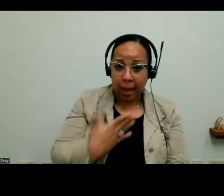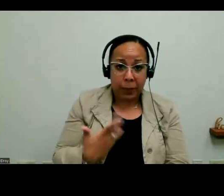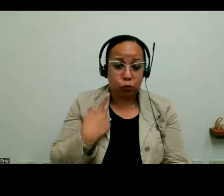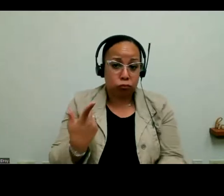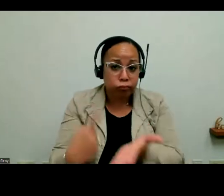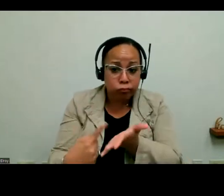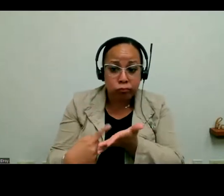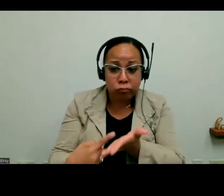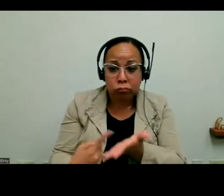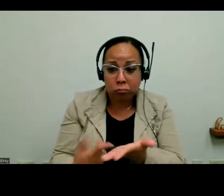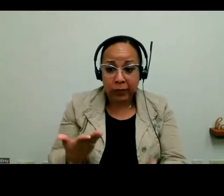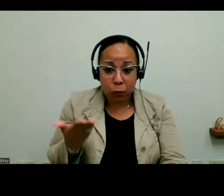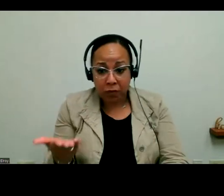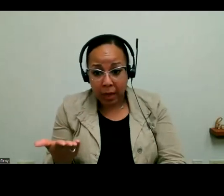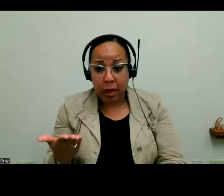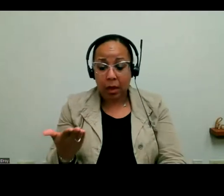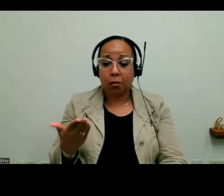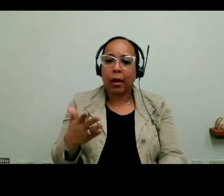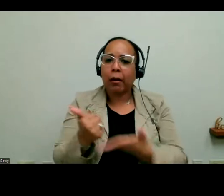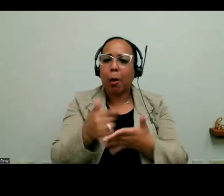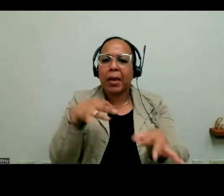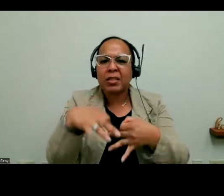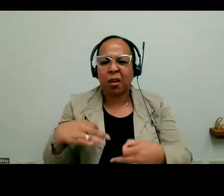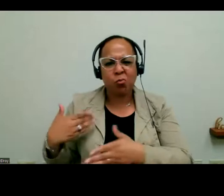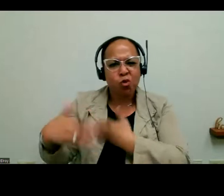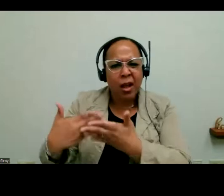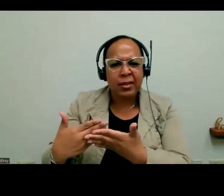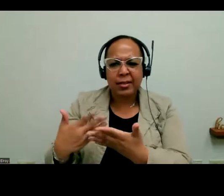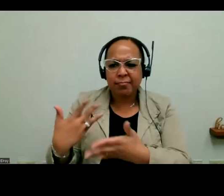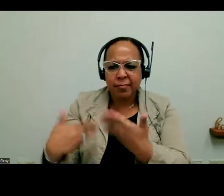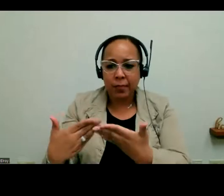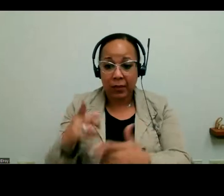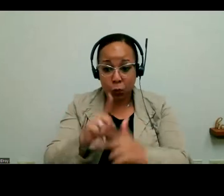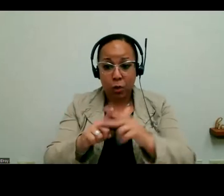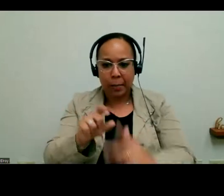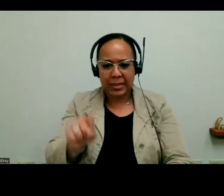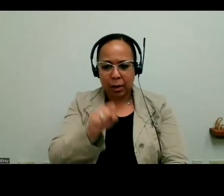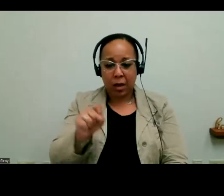help explain what that process is. And if you come on Saturday, from 9:00 to